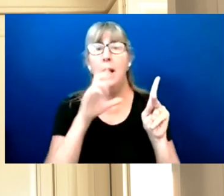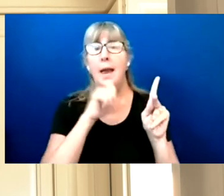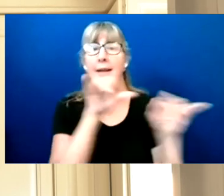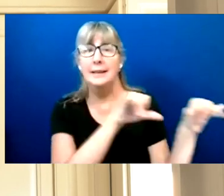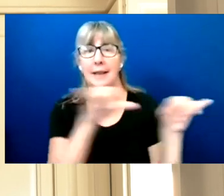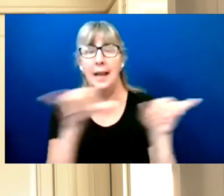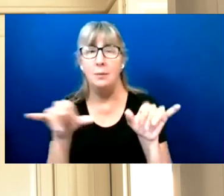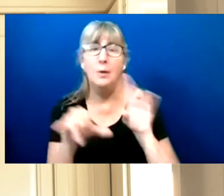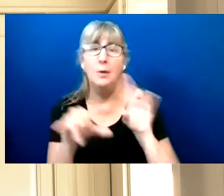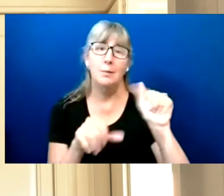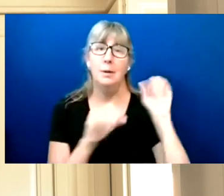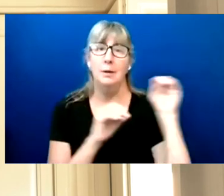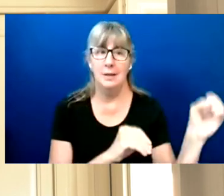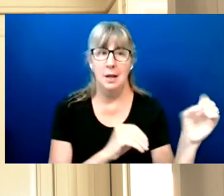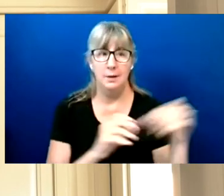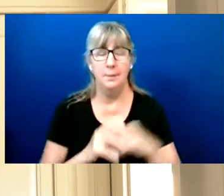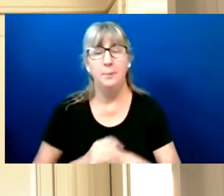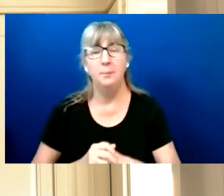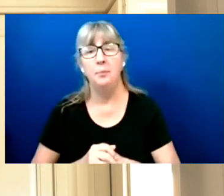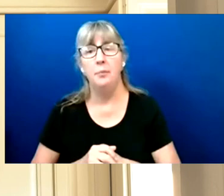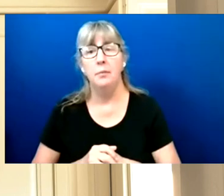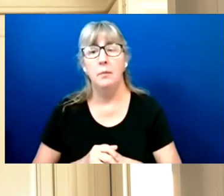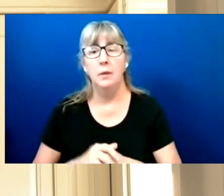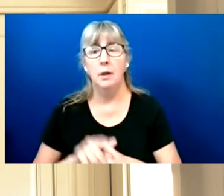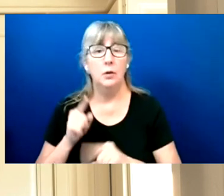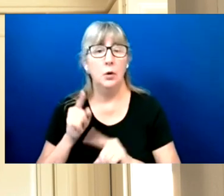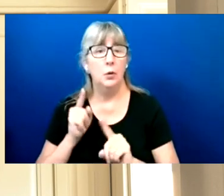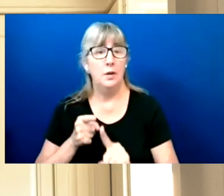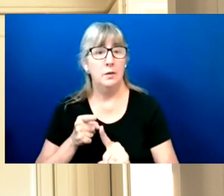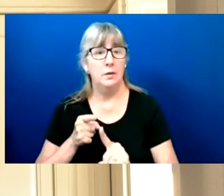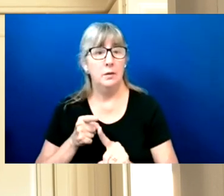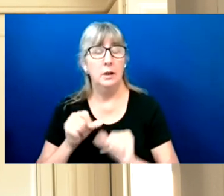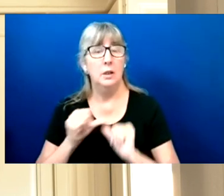This points to a continuing gap in disability voter turnout.